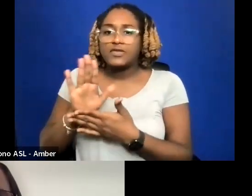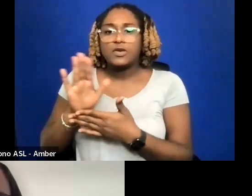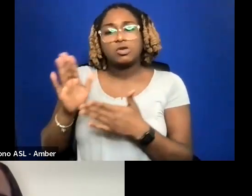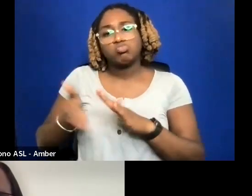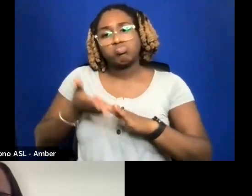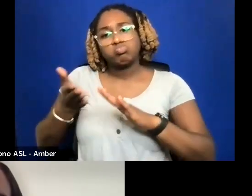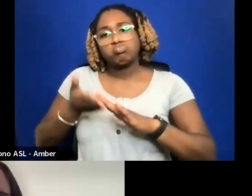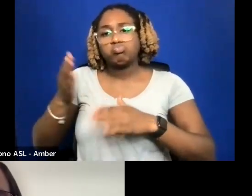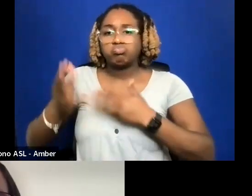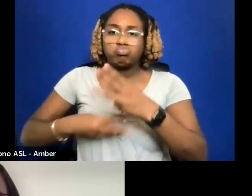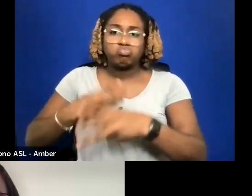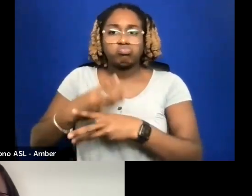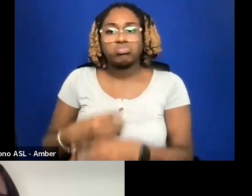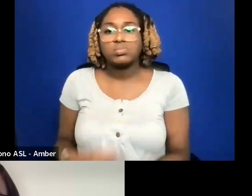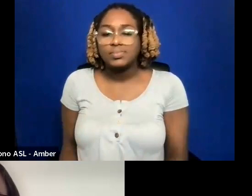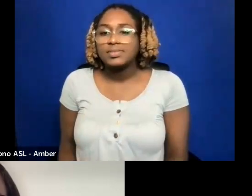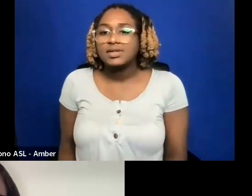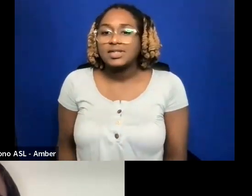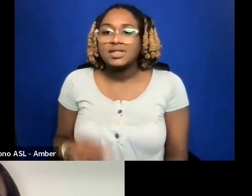LIKE DON'T GUEST GET DISCOURAGED SITUATION.